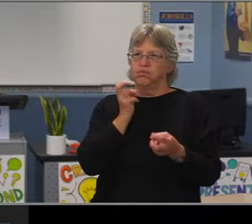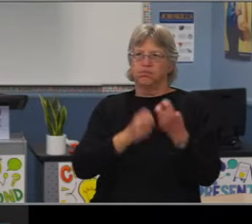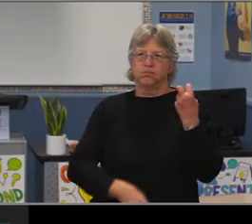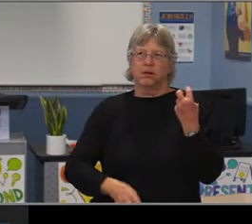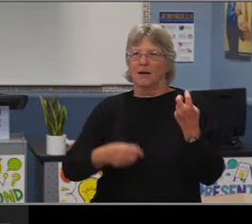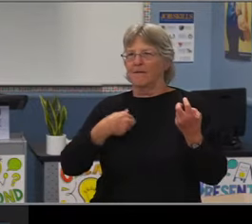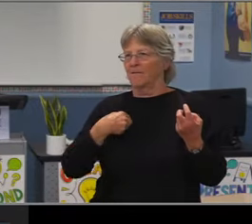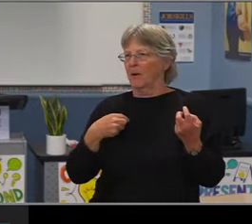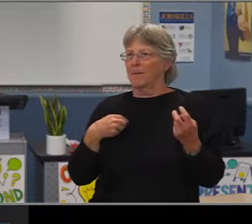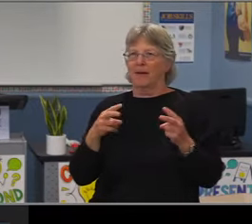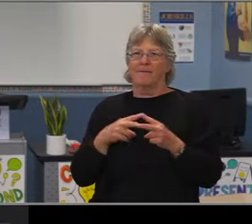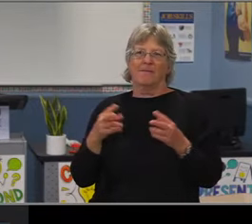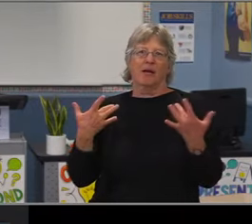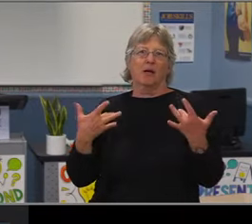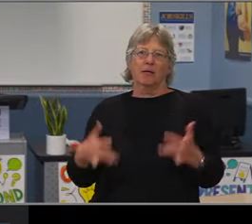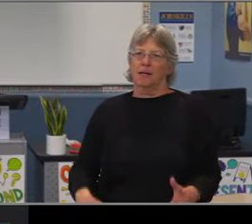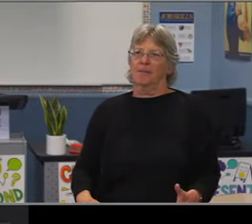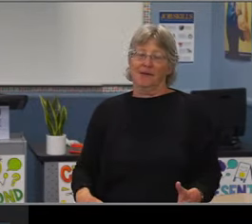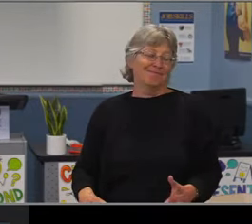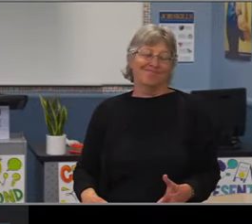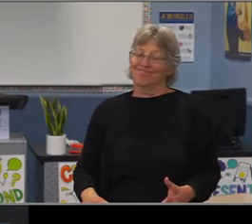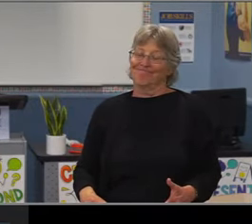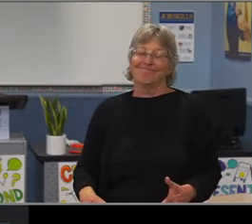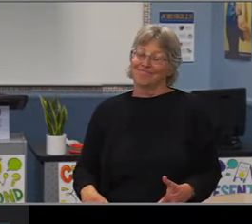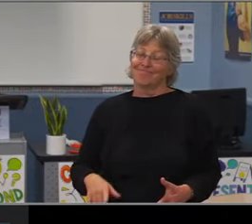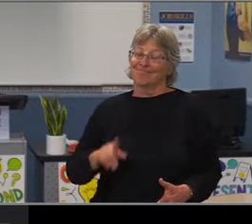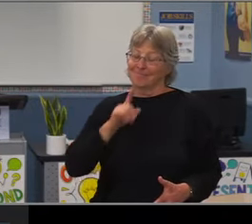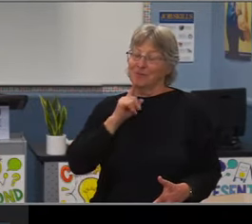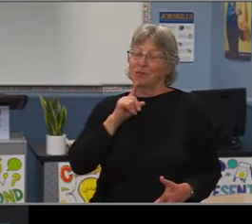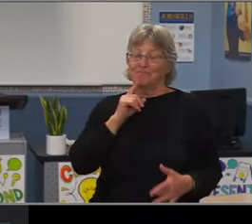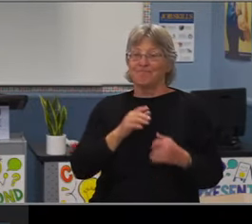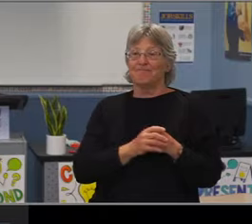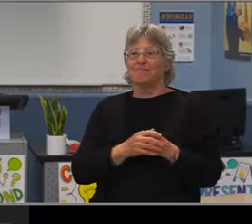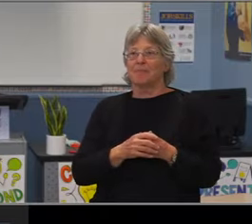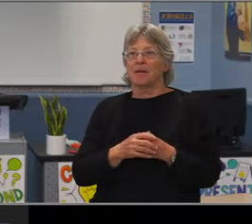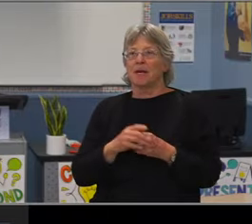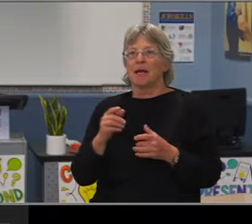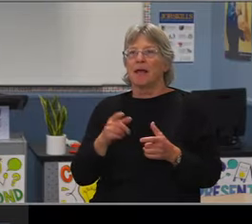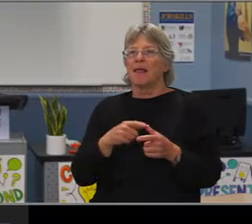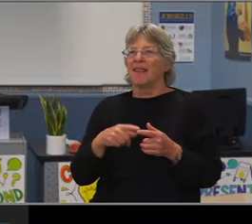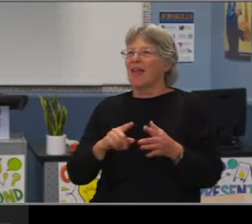in Long Beach Unified School District over time. The second presentation Dr. Lund will lead